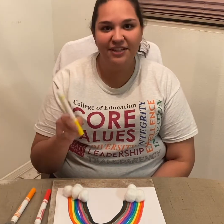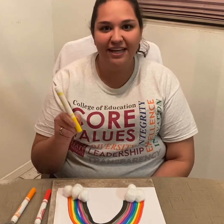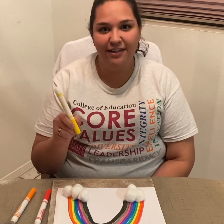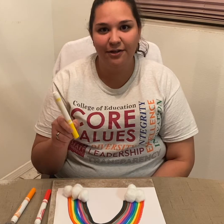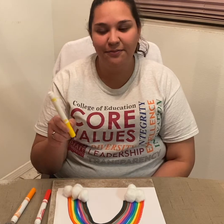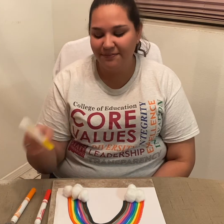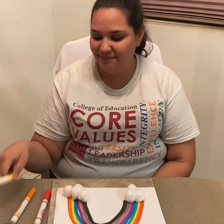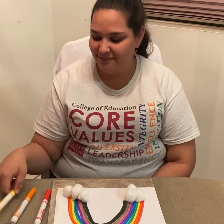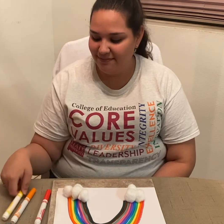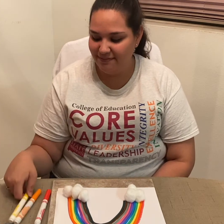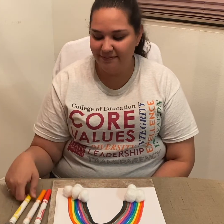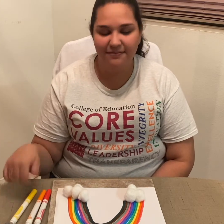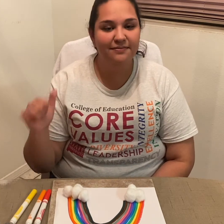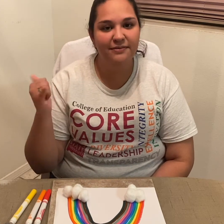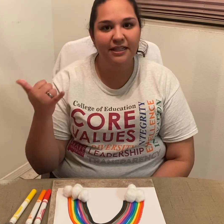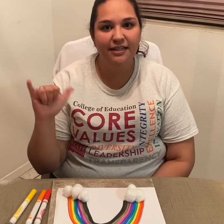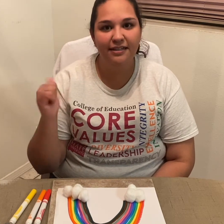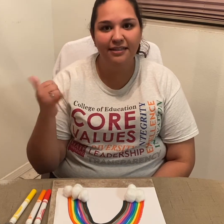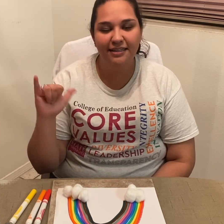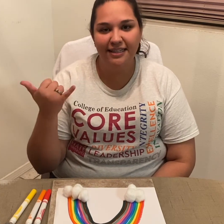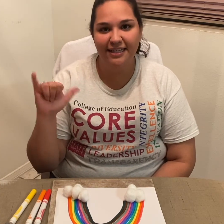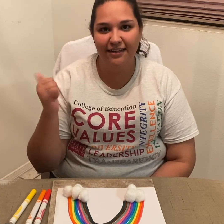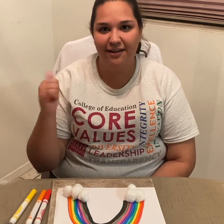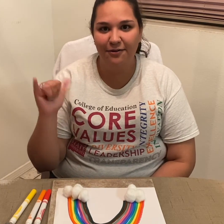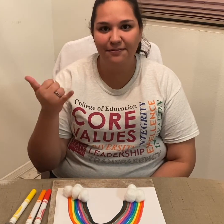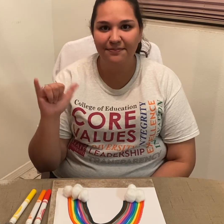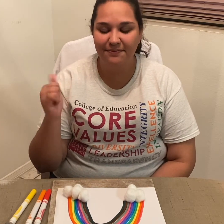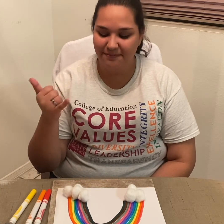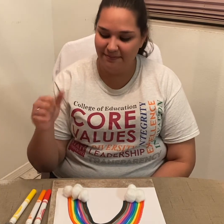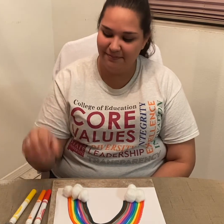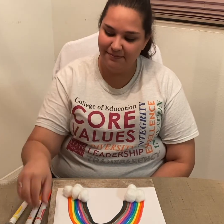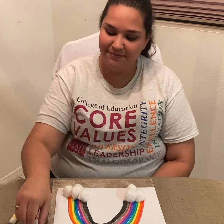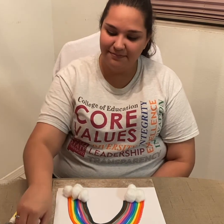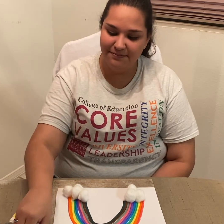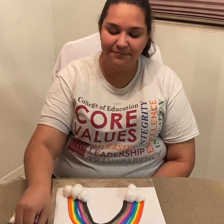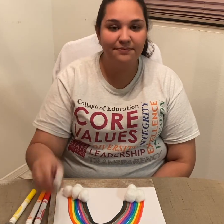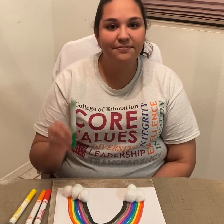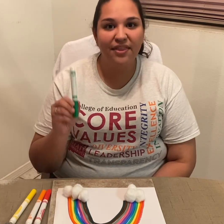Yellow *signs 'yellow'*